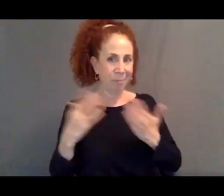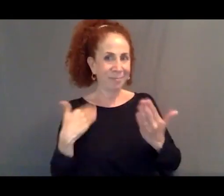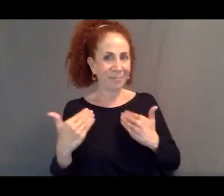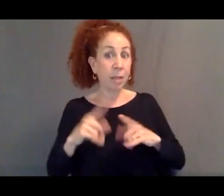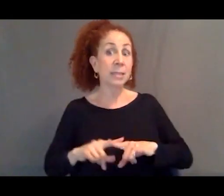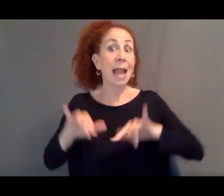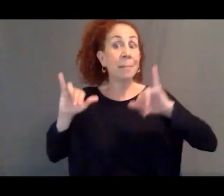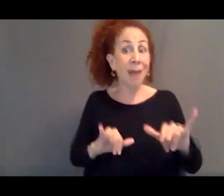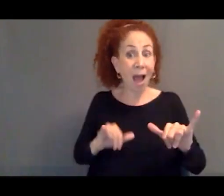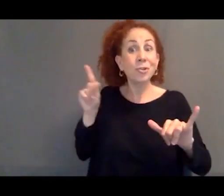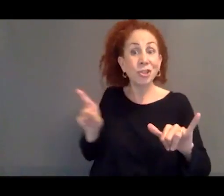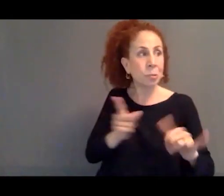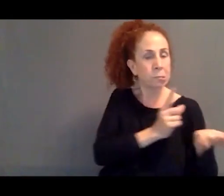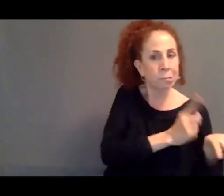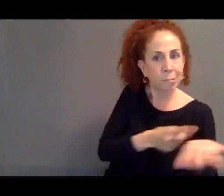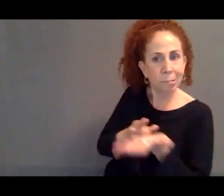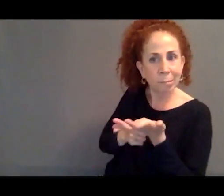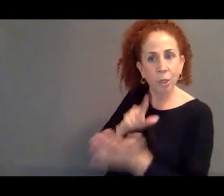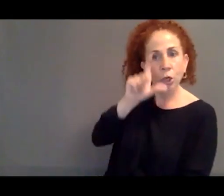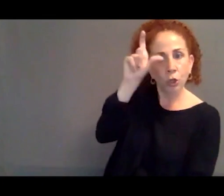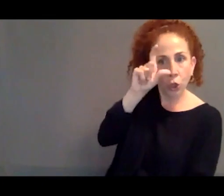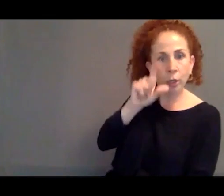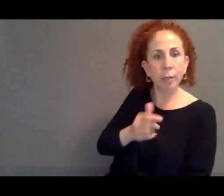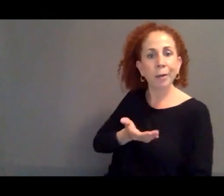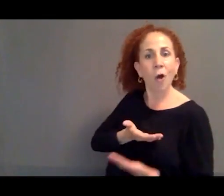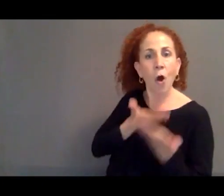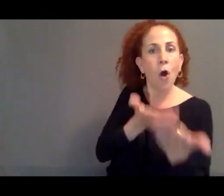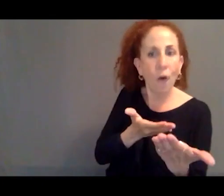she was also talking with Turkey and offering a payment, a lump